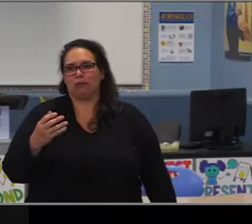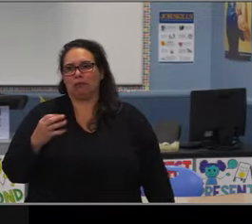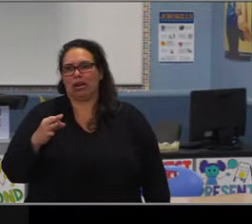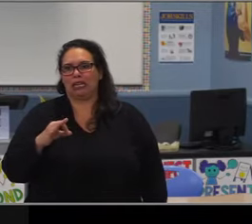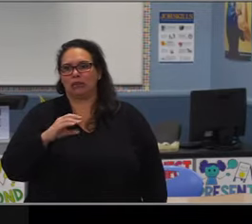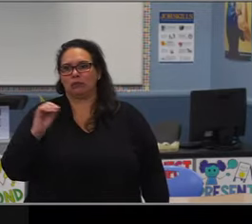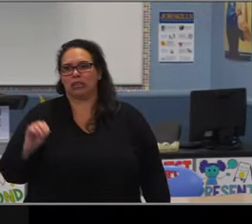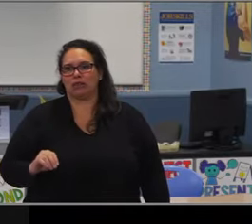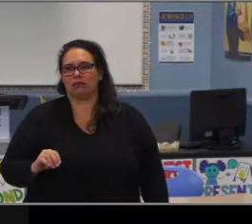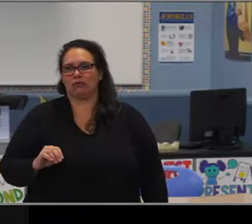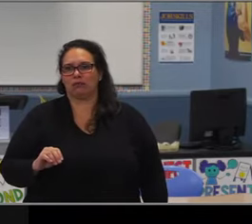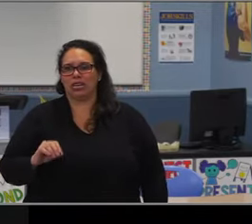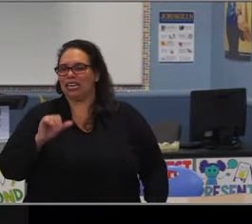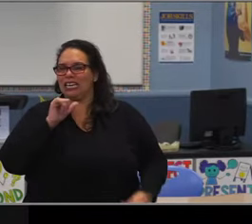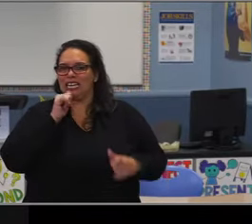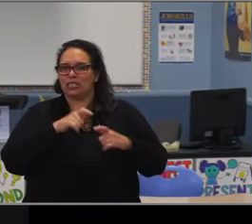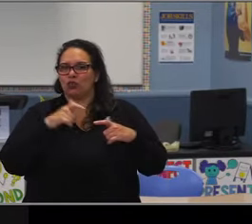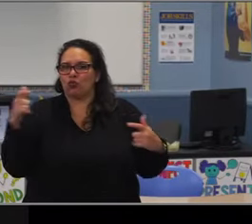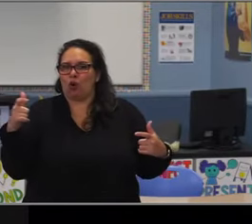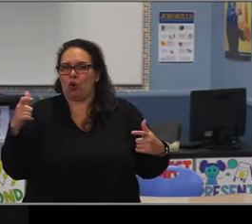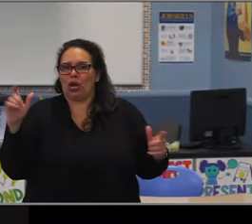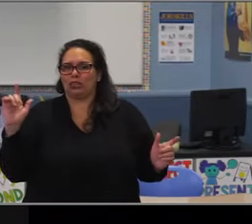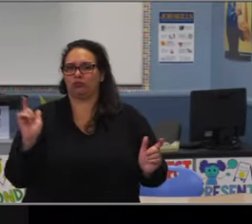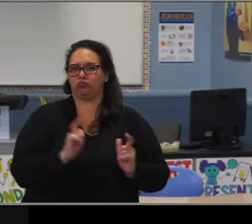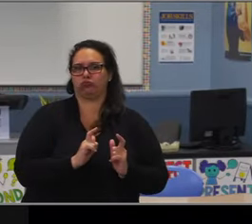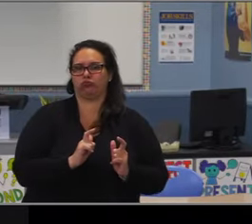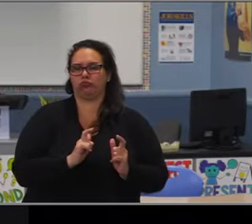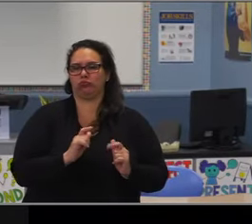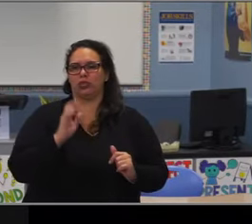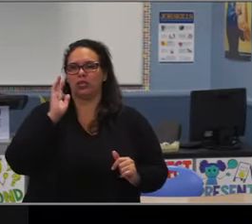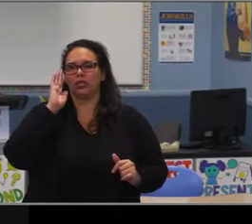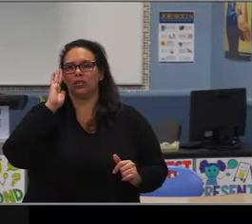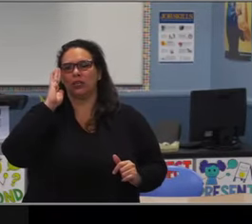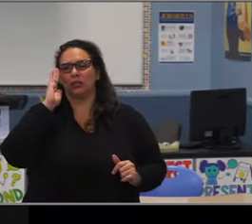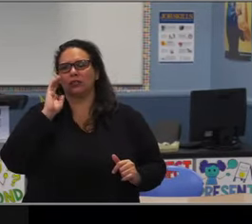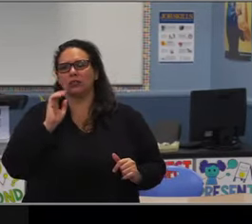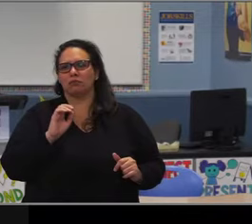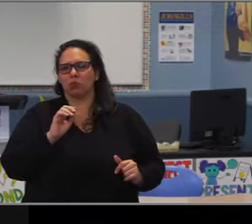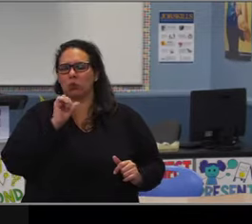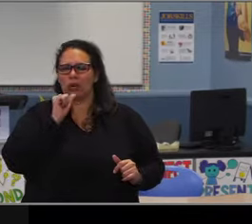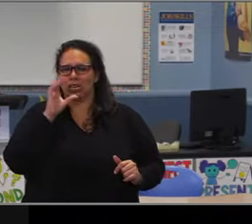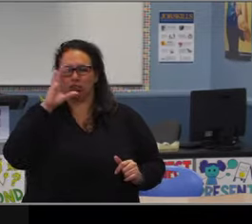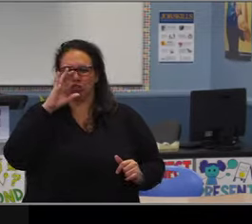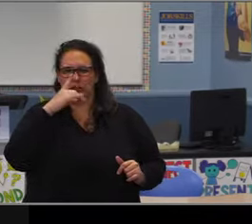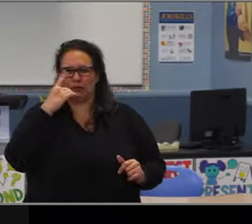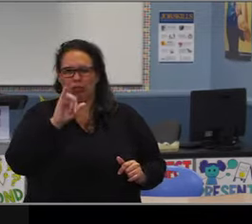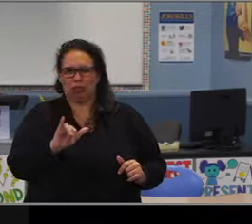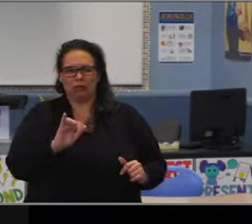that something happens either at the ninth grade or after the ninth grade, as students start taking AP classes.